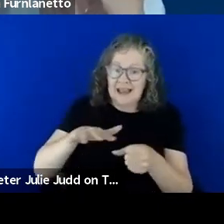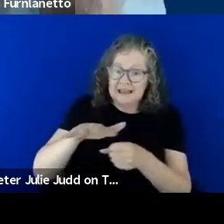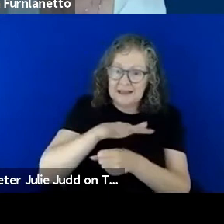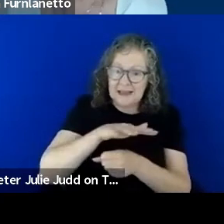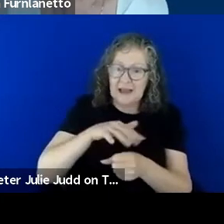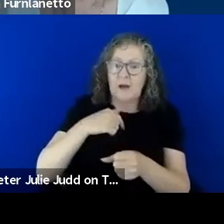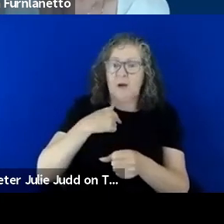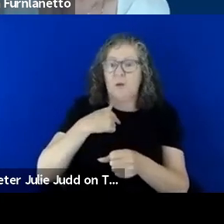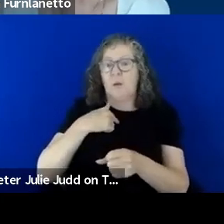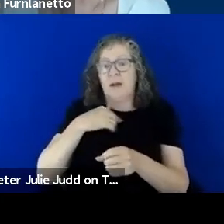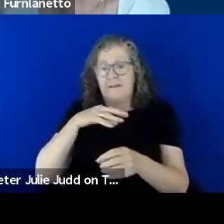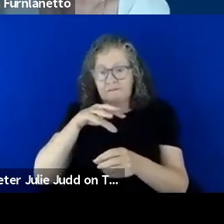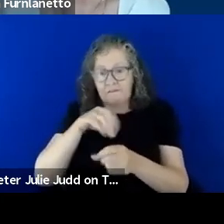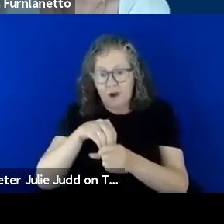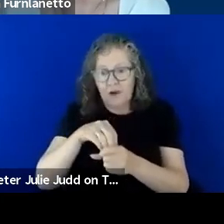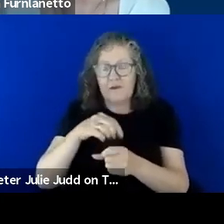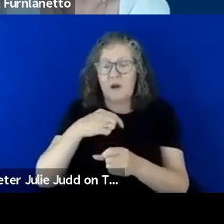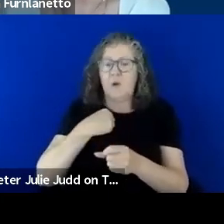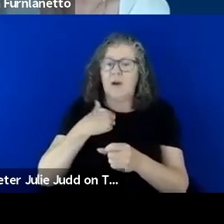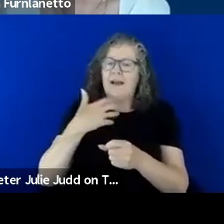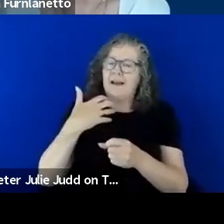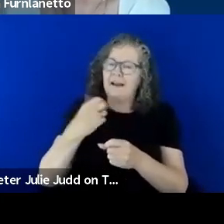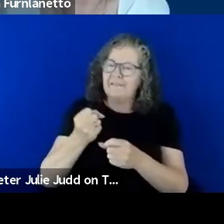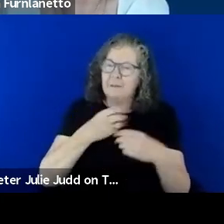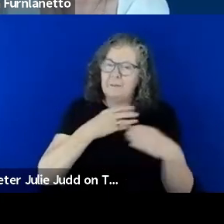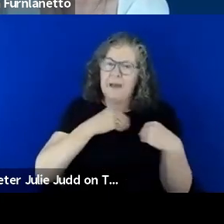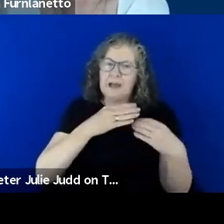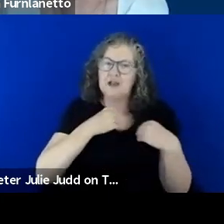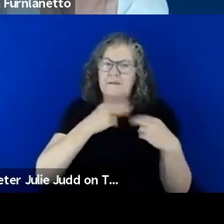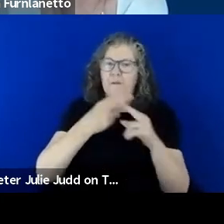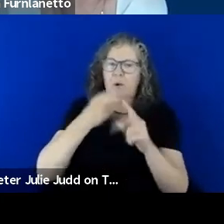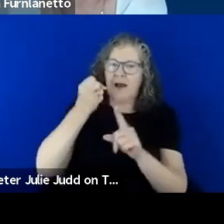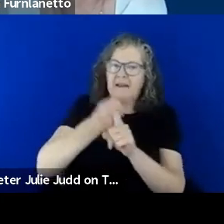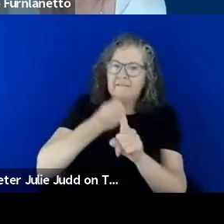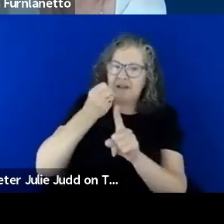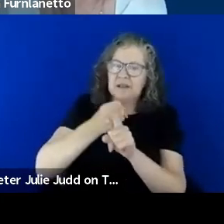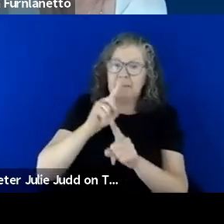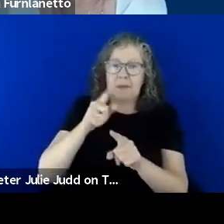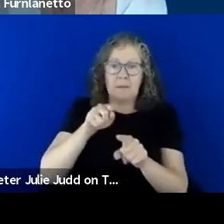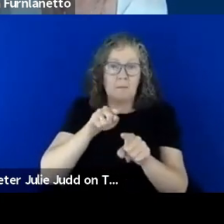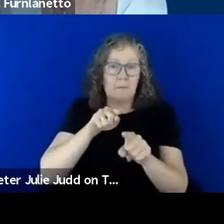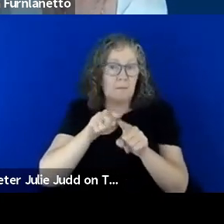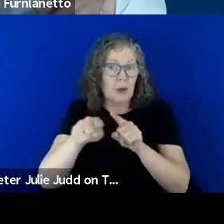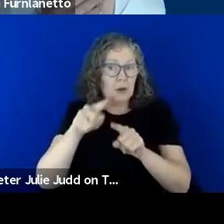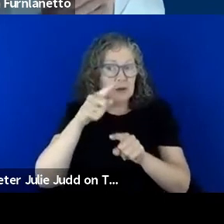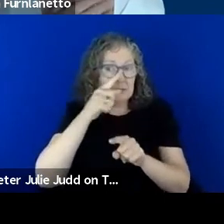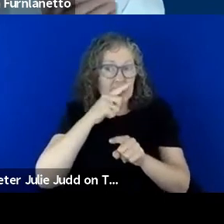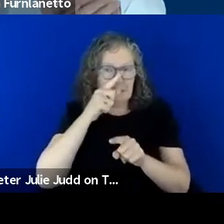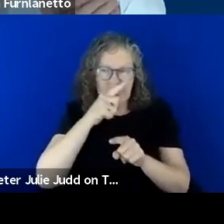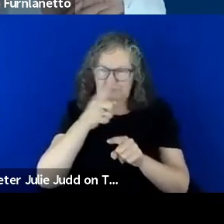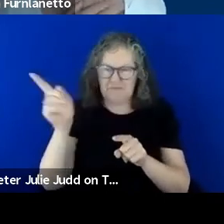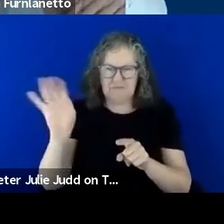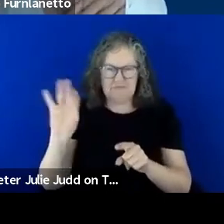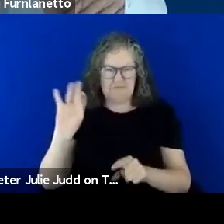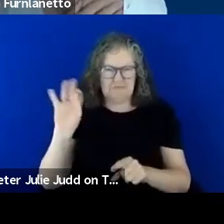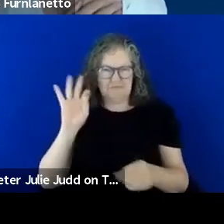we have a passion for advocacy but the majority of people are not like that you know they have their